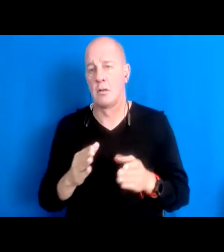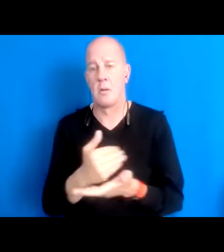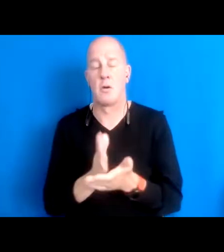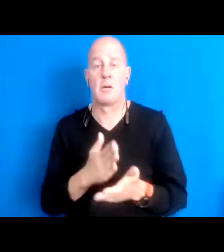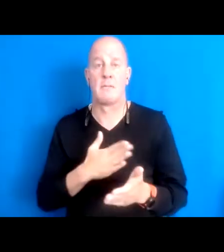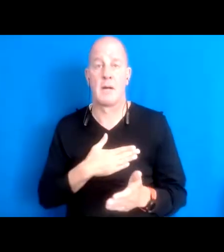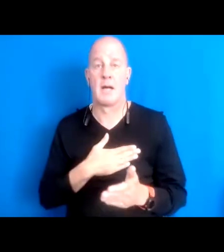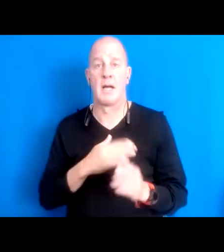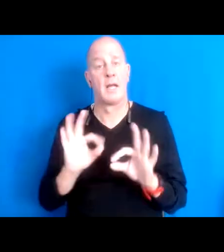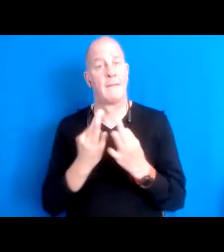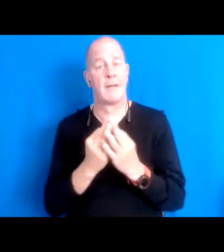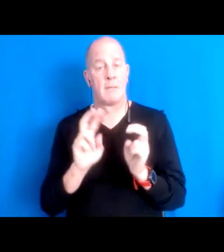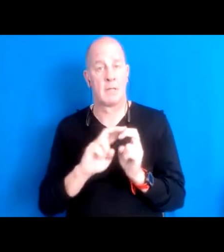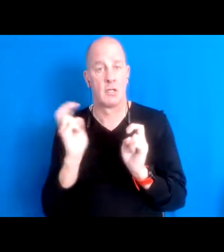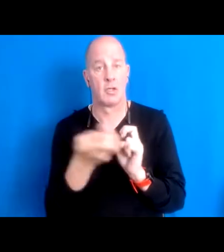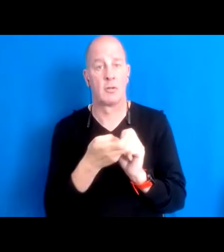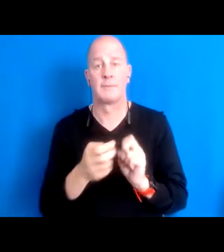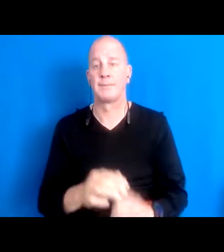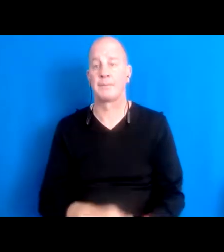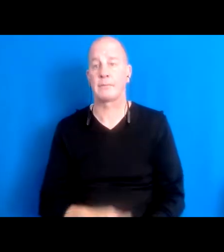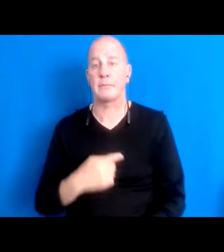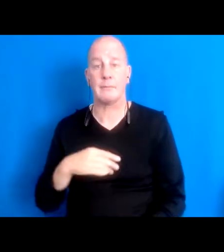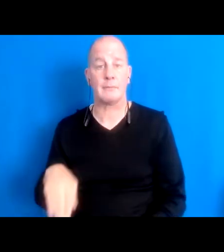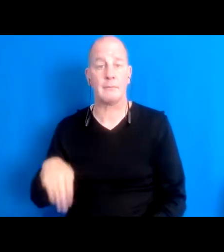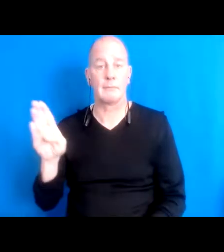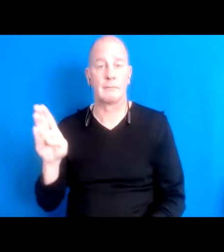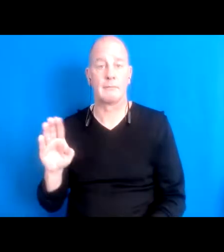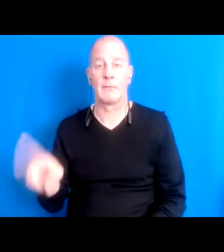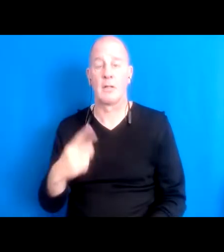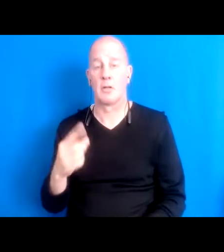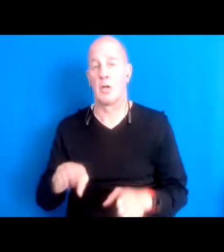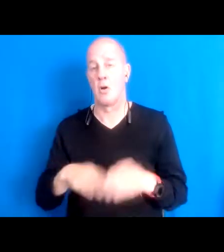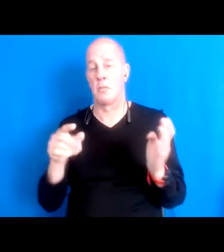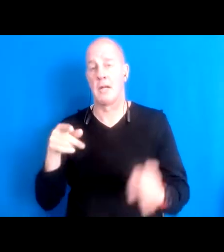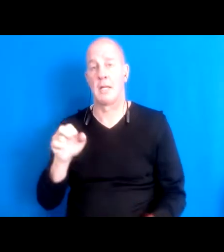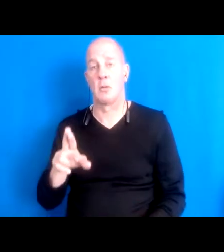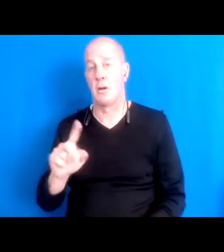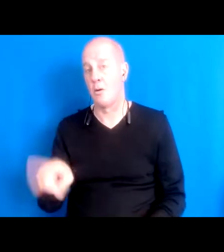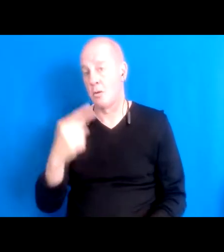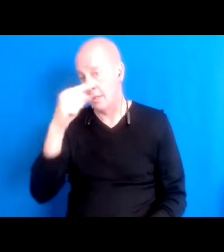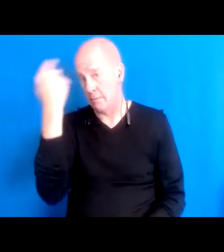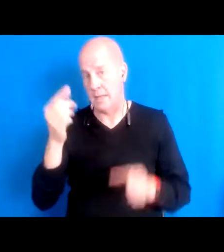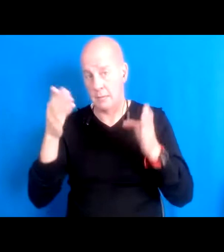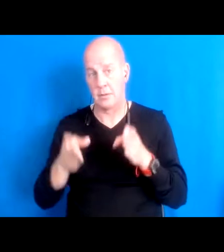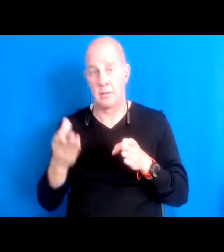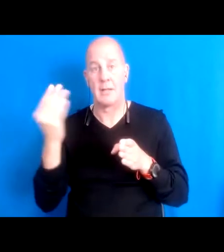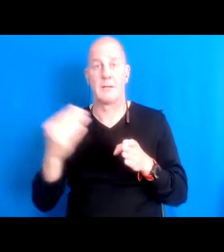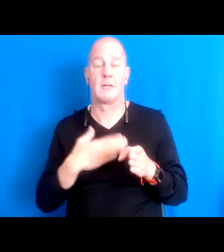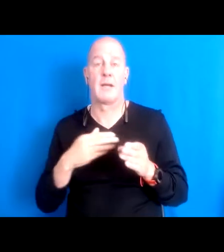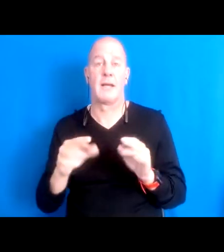16:00:27 I grew up as the only open the queer person, the only black person that's out of my family in the spaces that I inhabited.